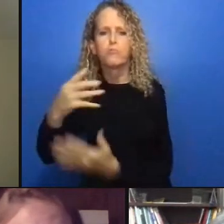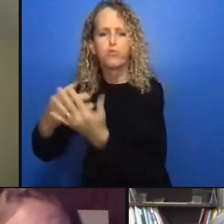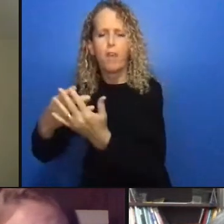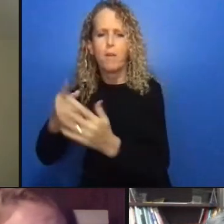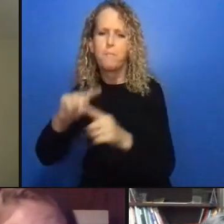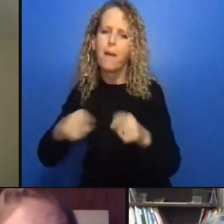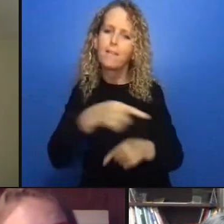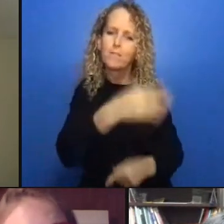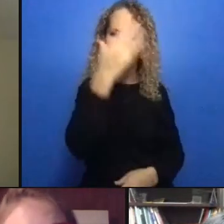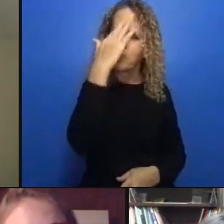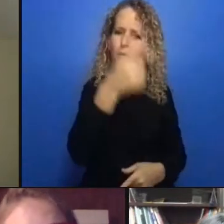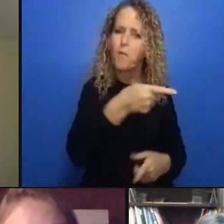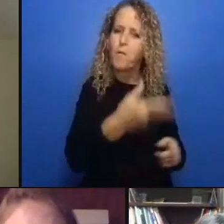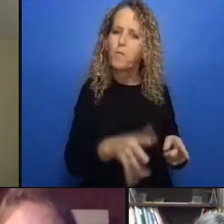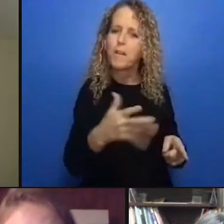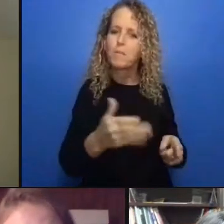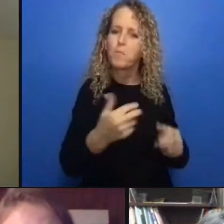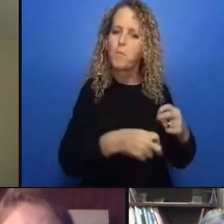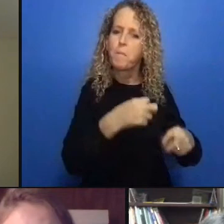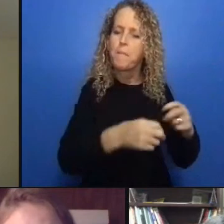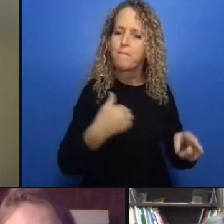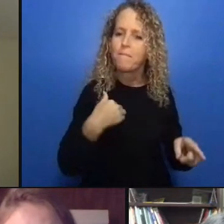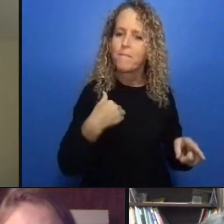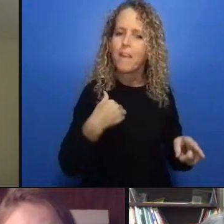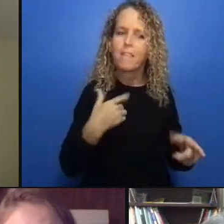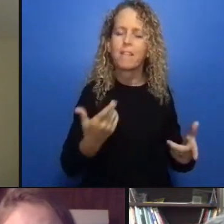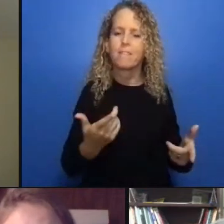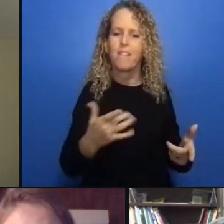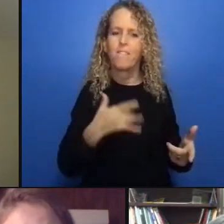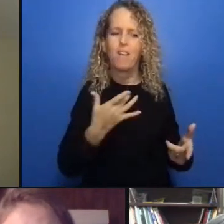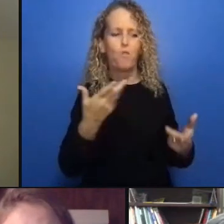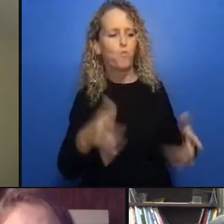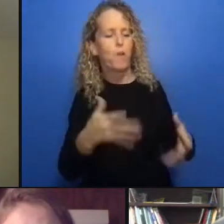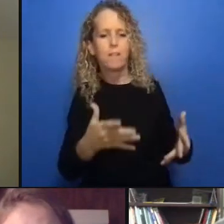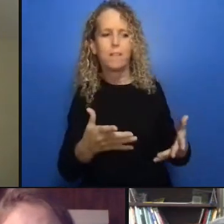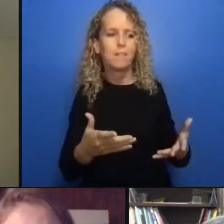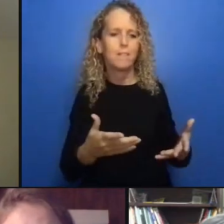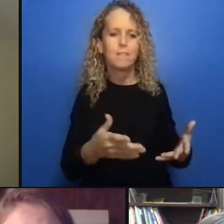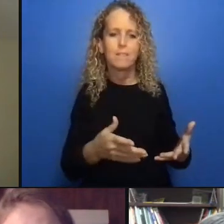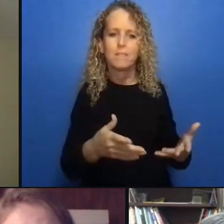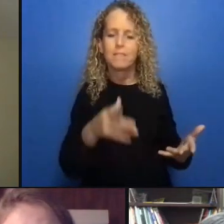number one and that that that's an approach that could redress not only the staggering